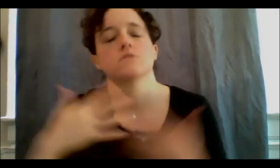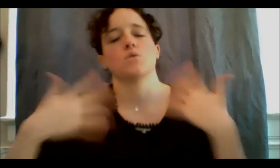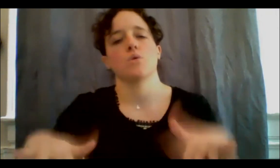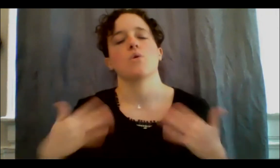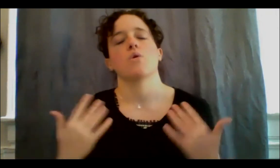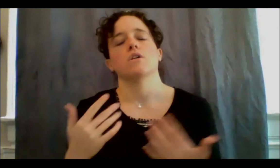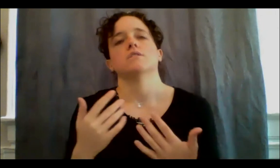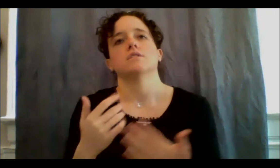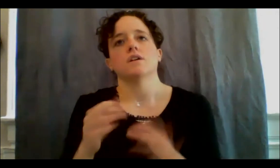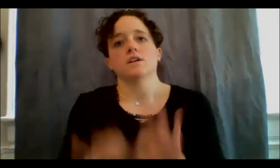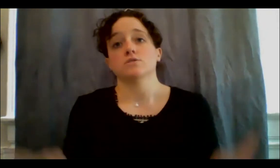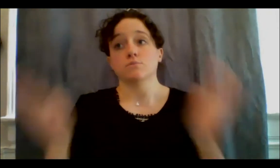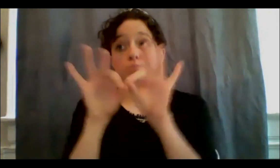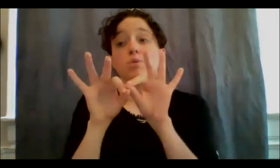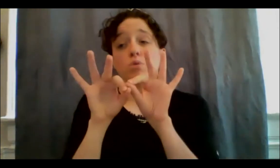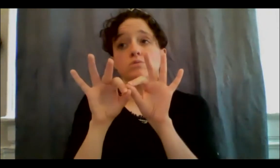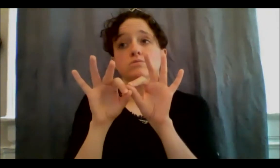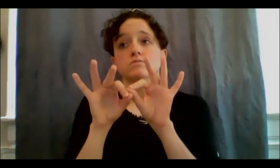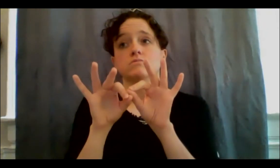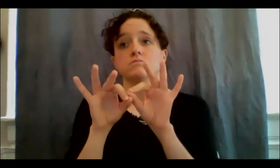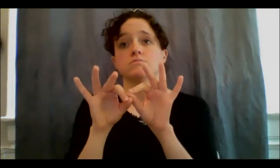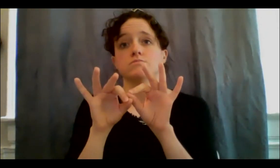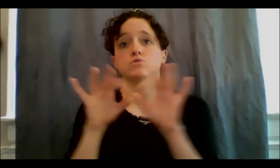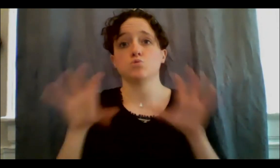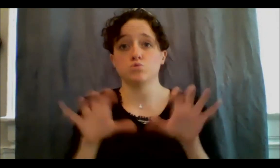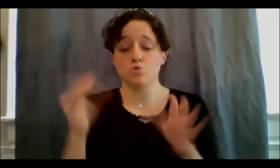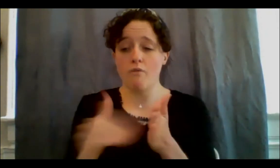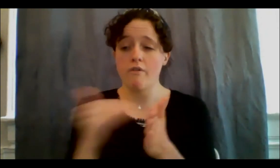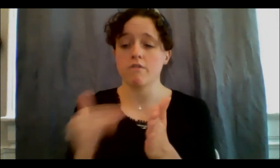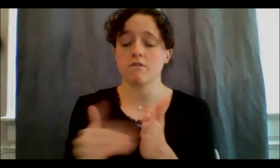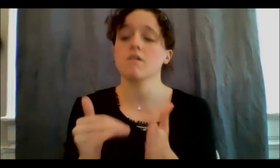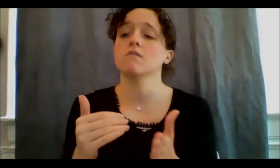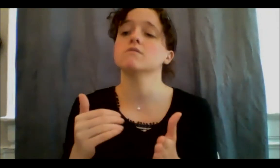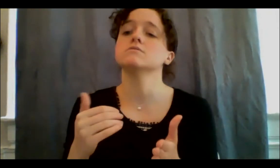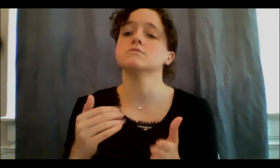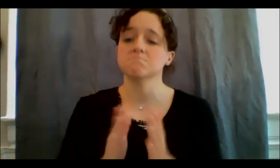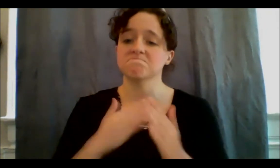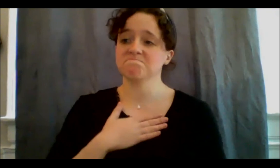need to ask those around me for help. Currently suffering with thoracic outlet